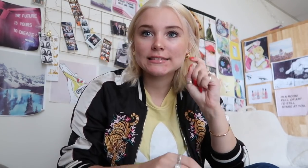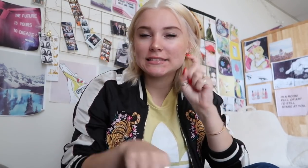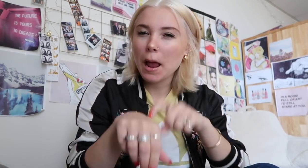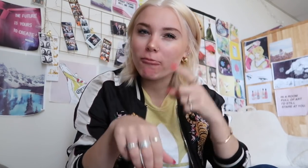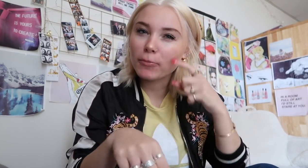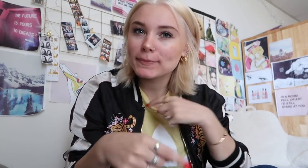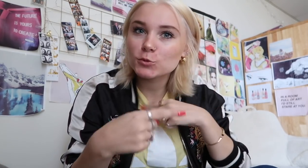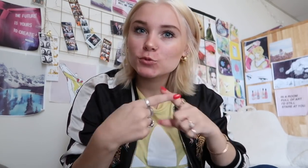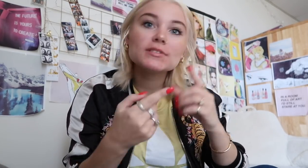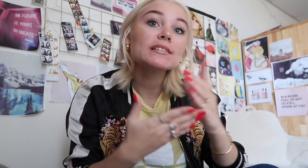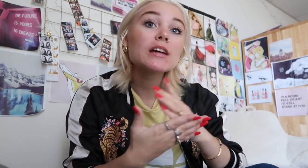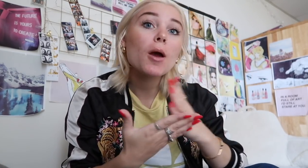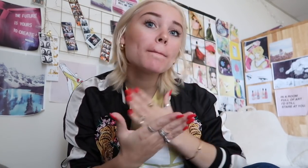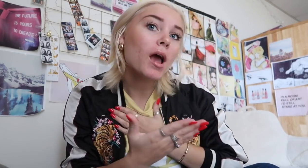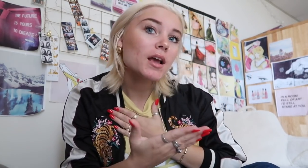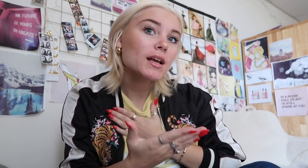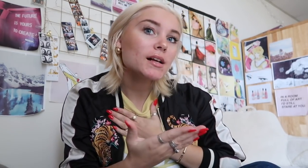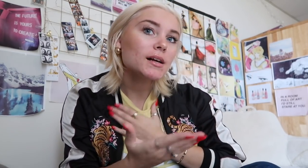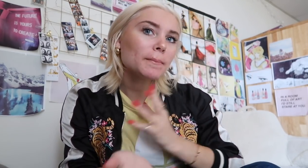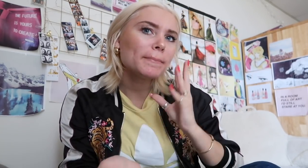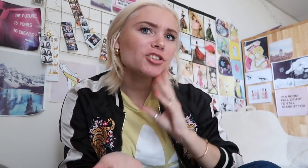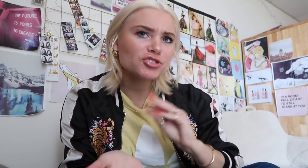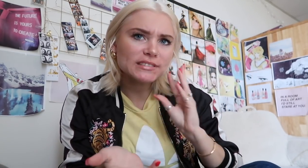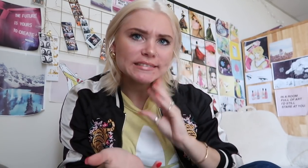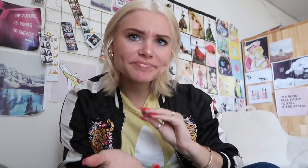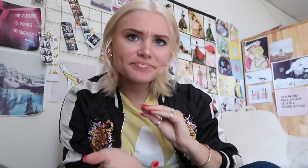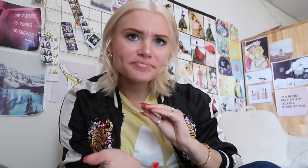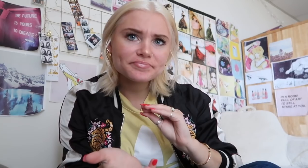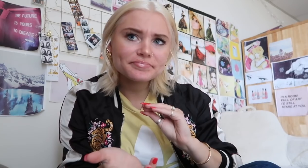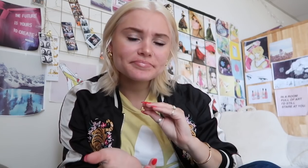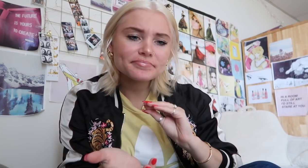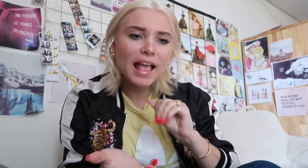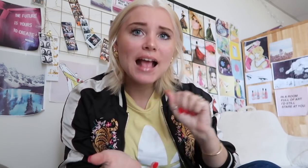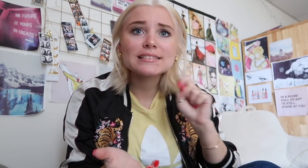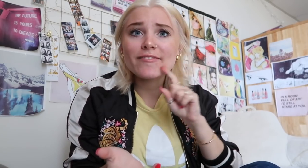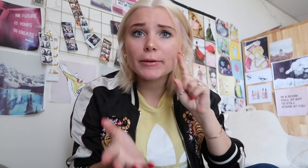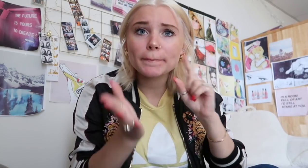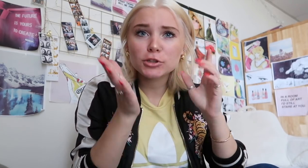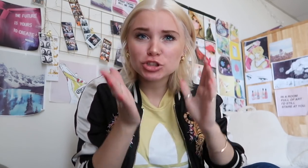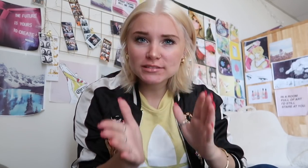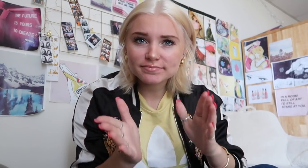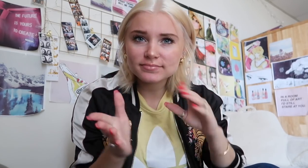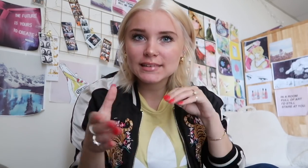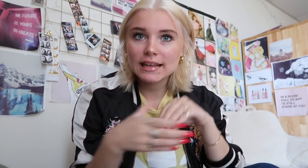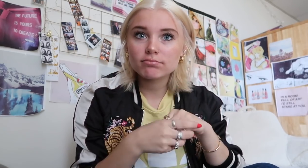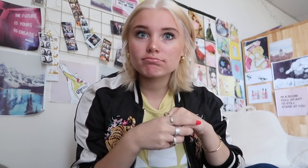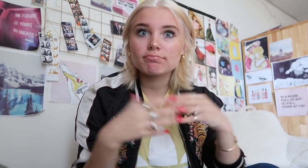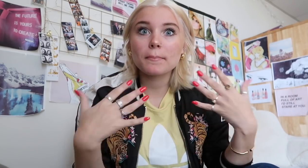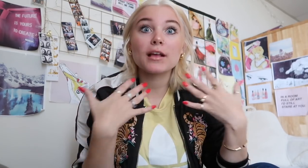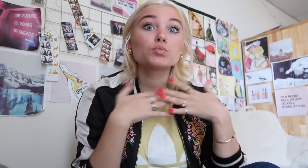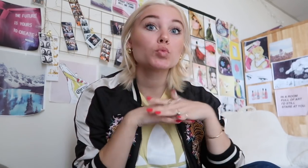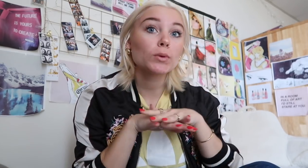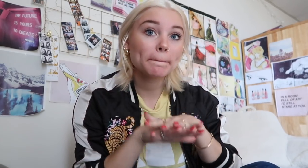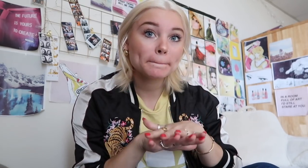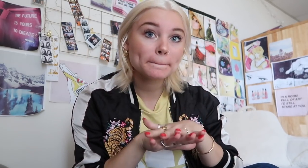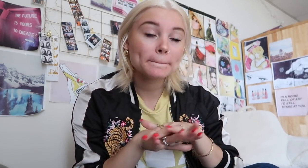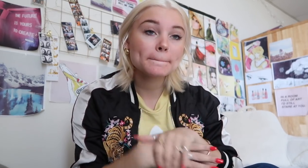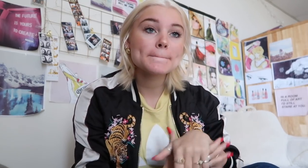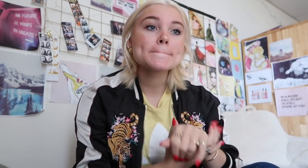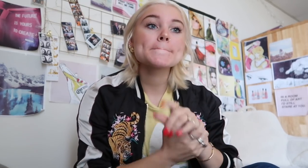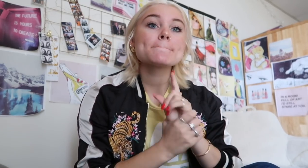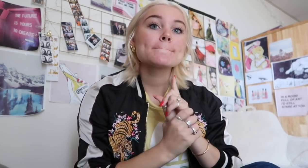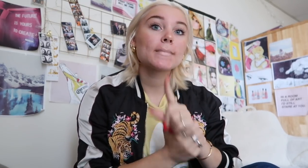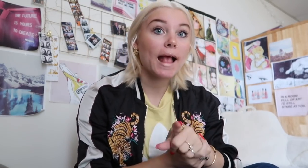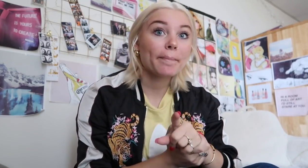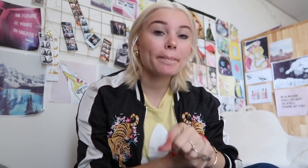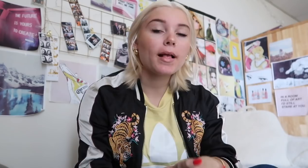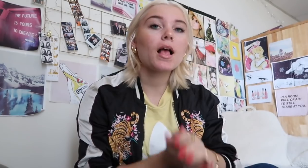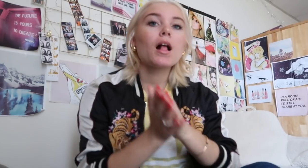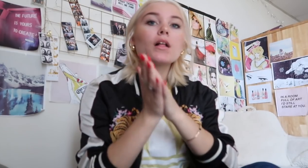I think it is time for me to share my own experience as a deaf person in mainstream school